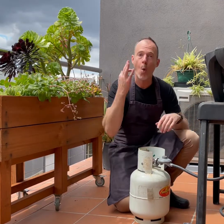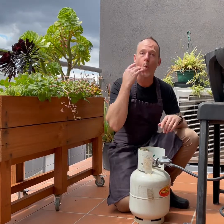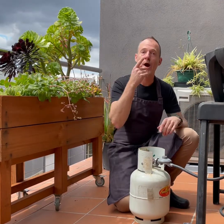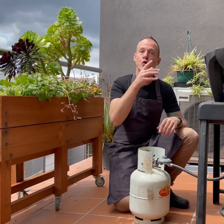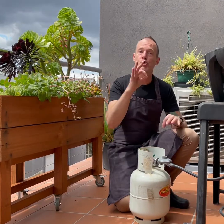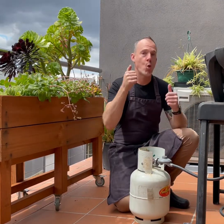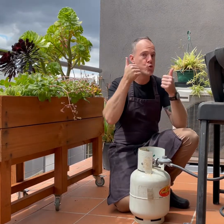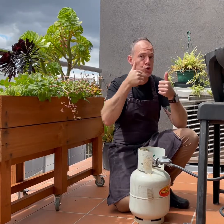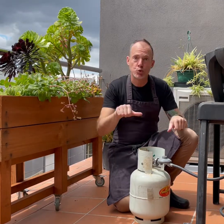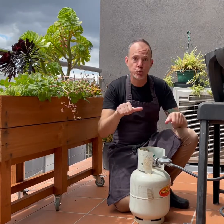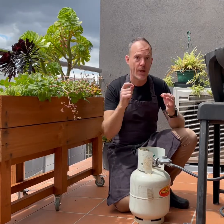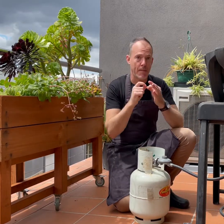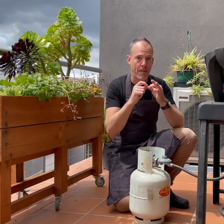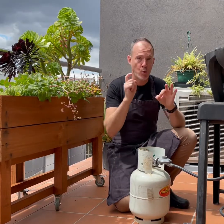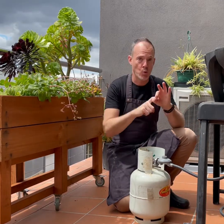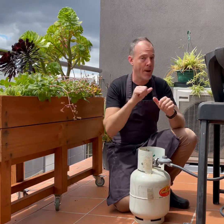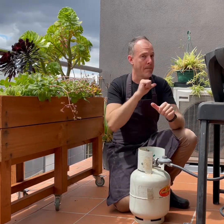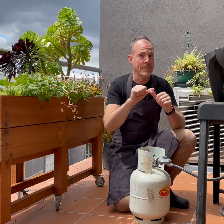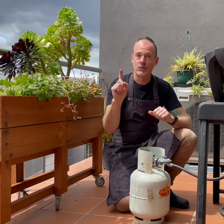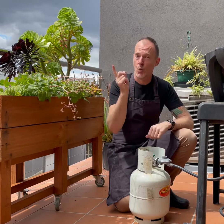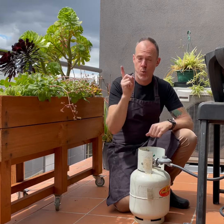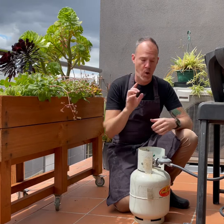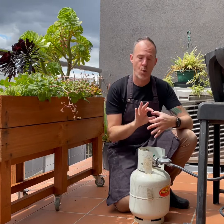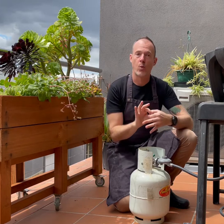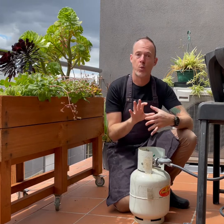When your BBQ is not in use it is best to disconnect the gas bottle,